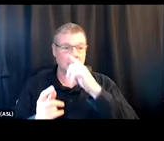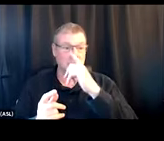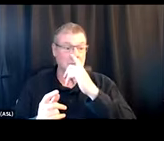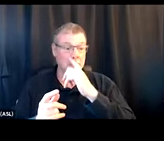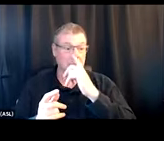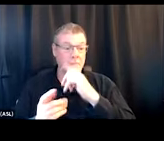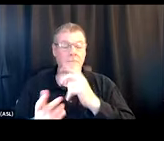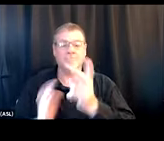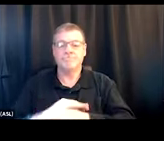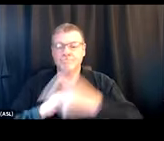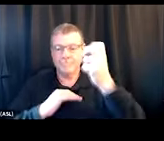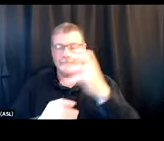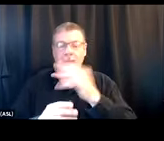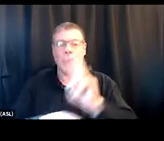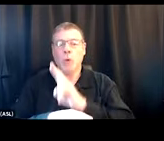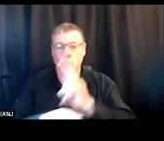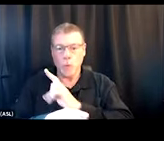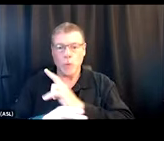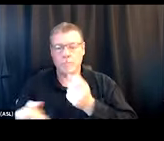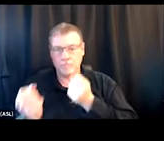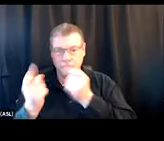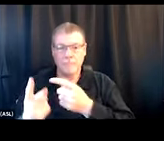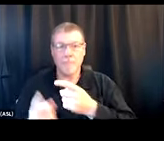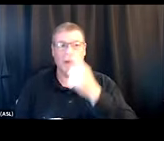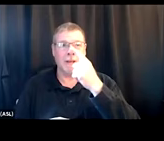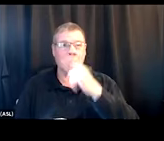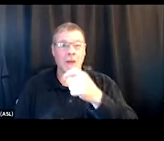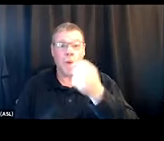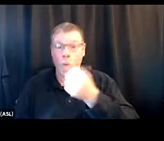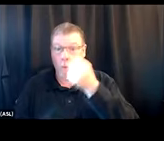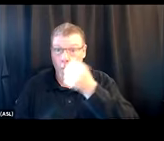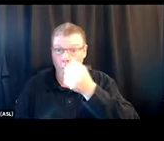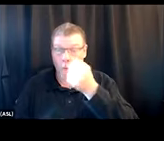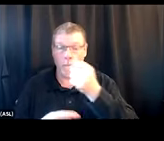people's safer use supplies. Can you hold onto them until, like, if you're, you know,